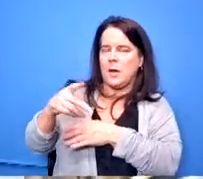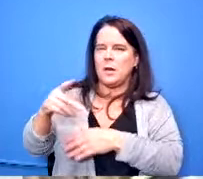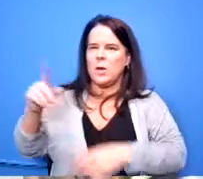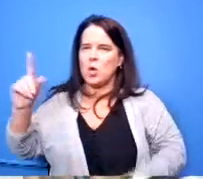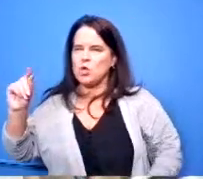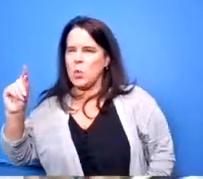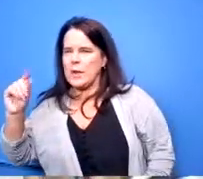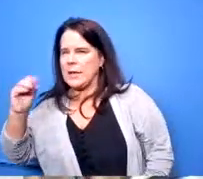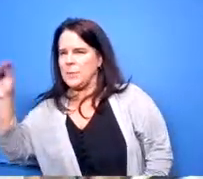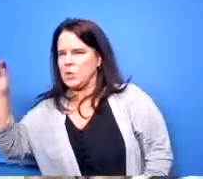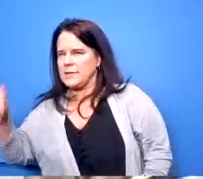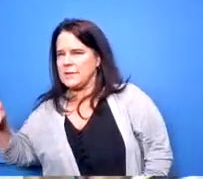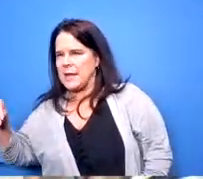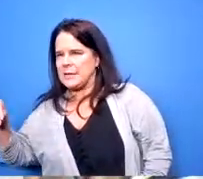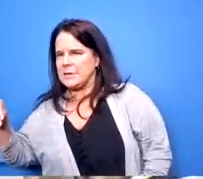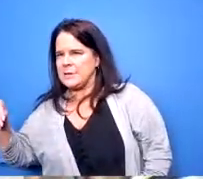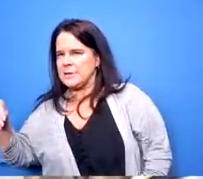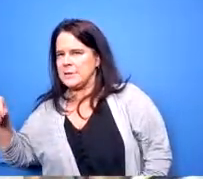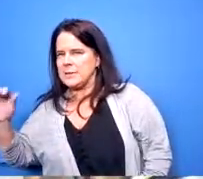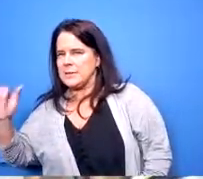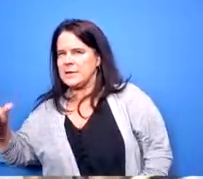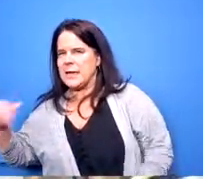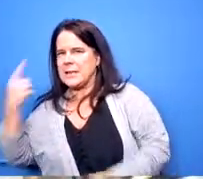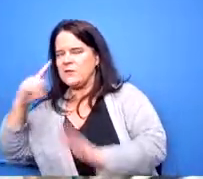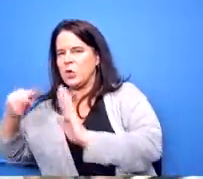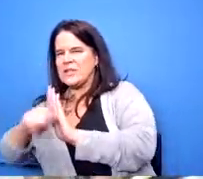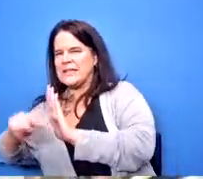which is supposed to be like a disadvantaged business goal i understand that one there's a